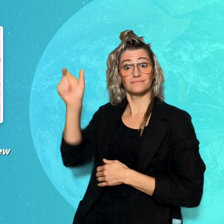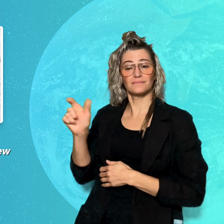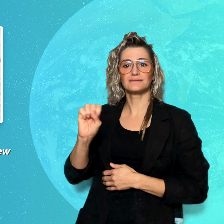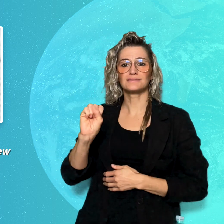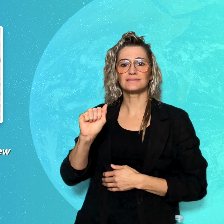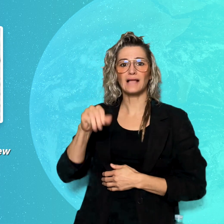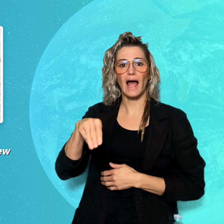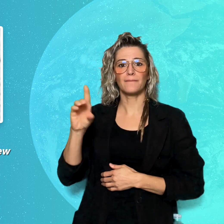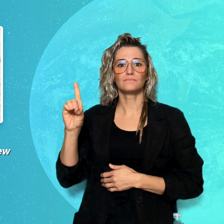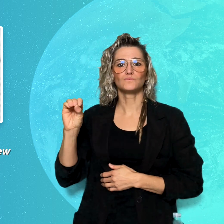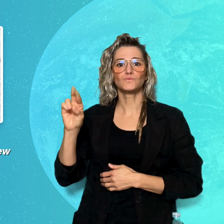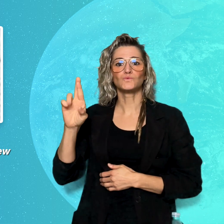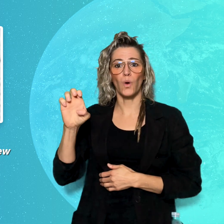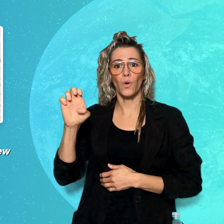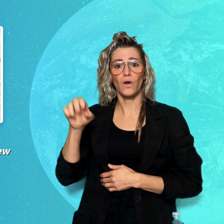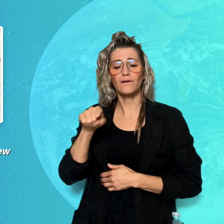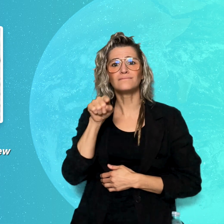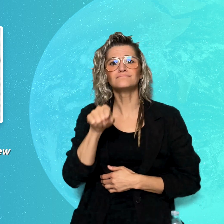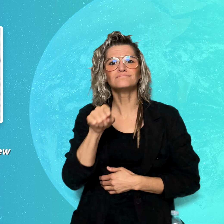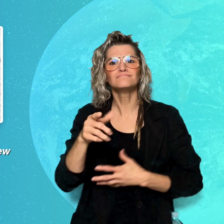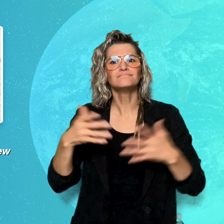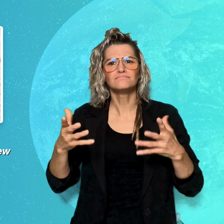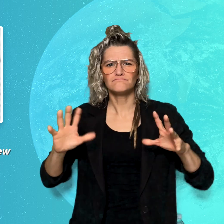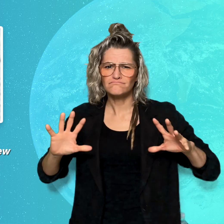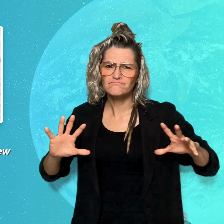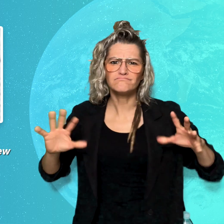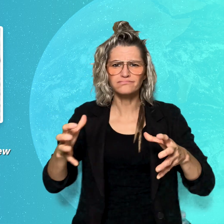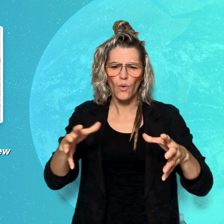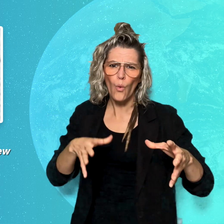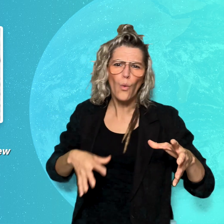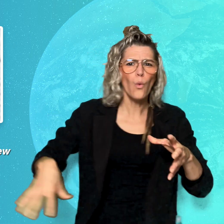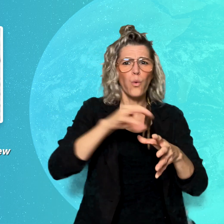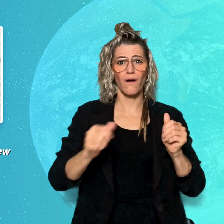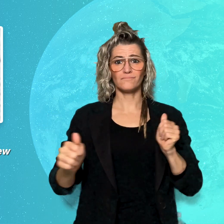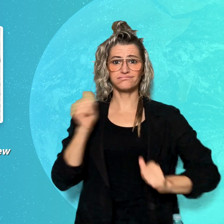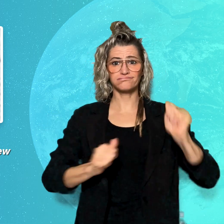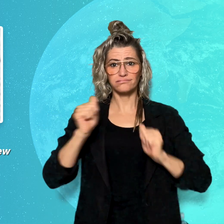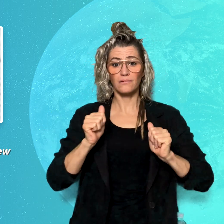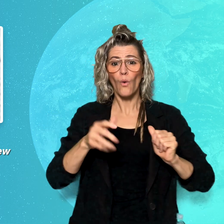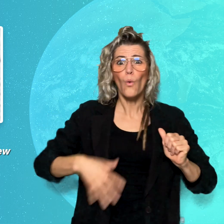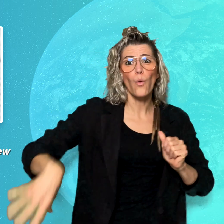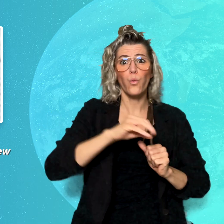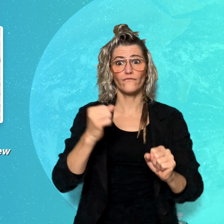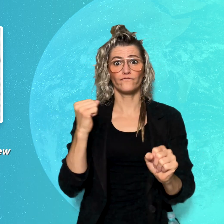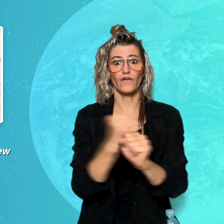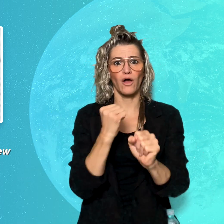an entire cast and crew of Deaf artists. This 30-minute film